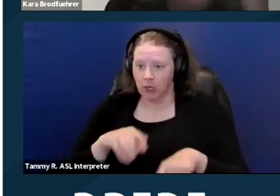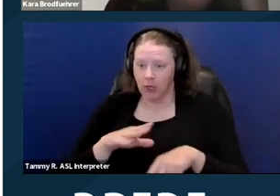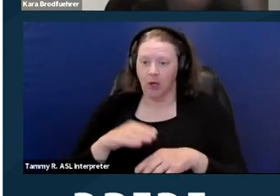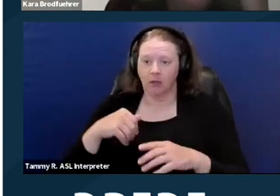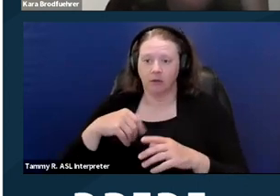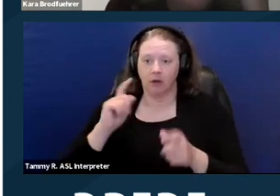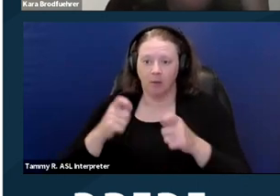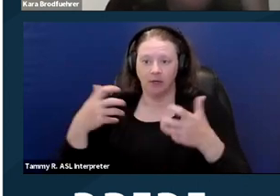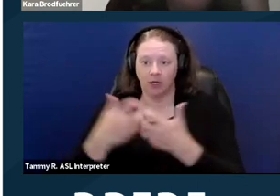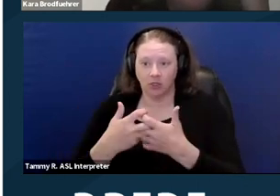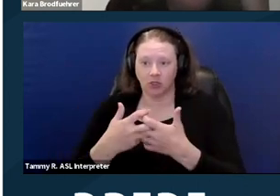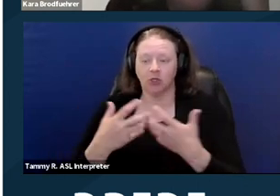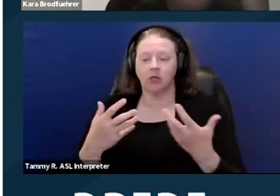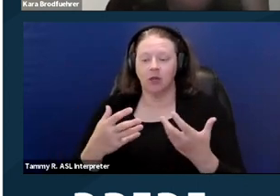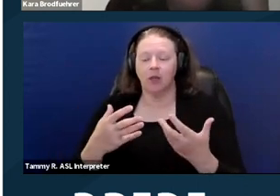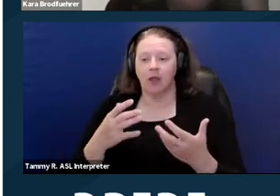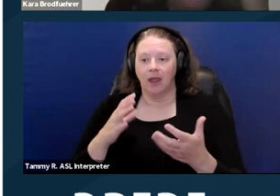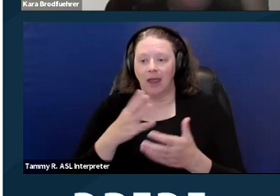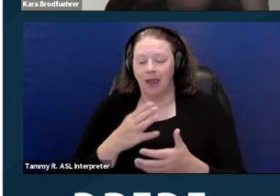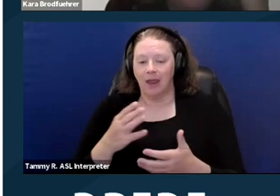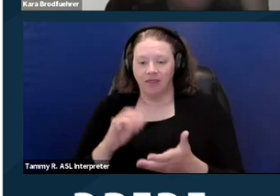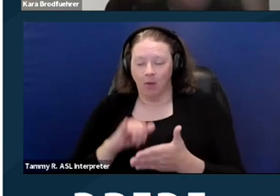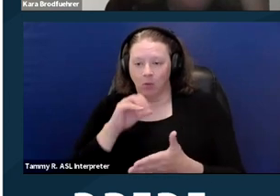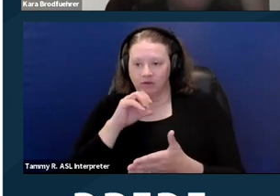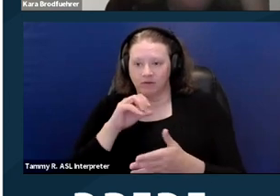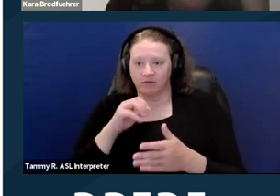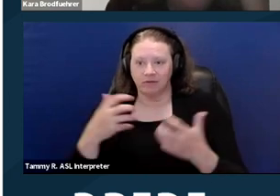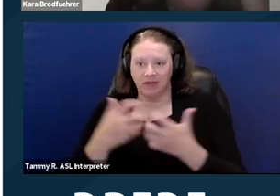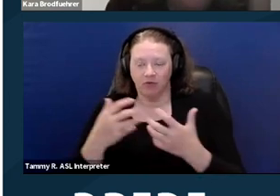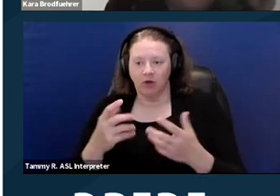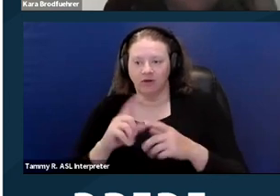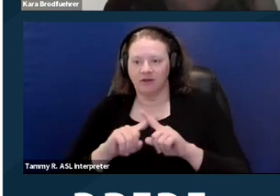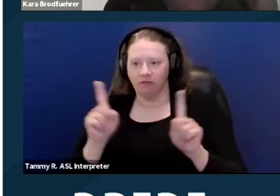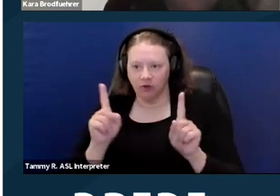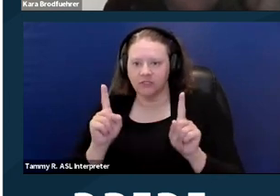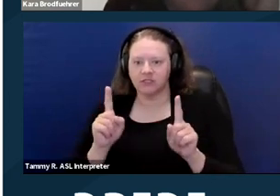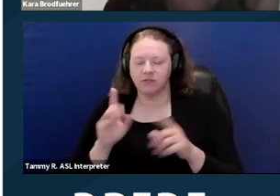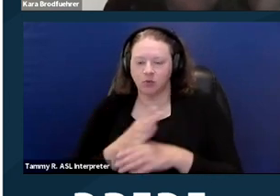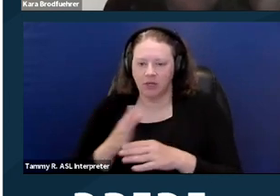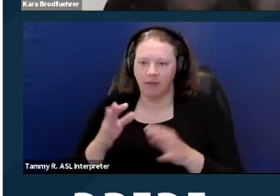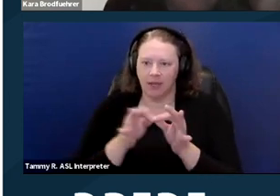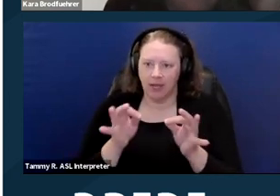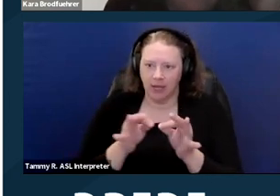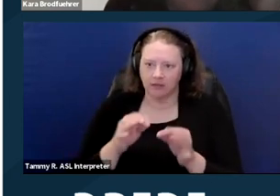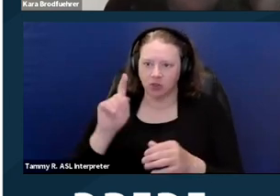and there's a difference in cost for the tenant, that that difference in cost should be paid for by the management.